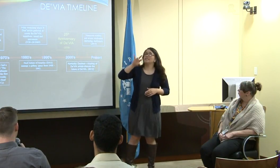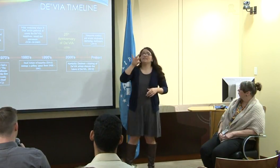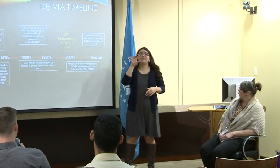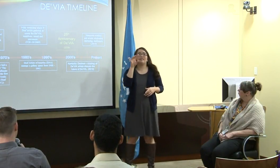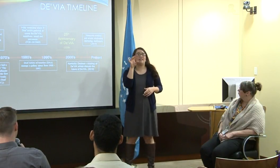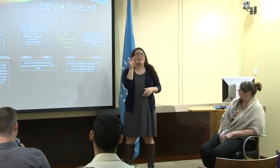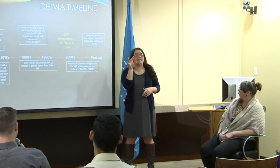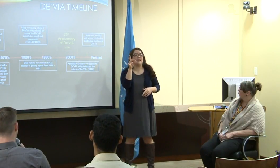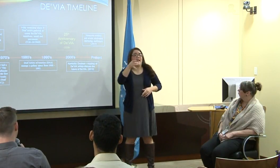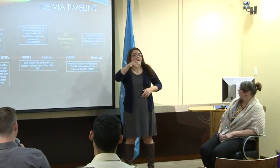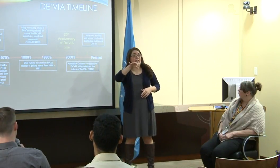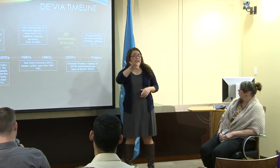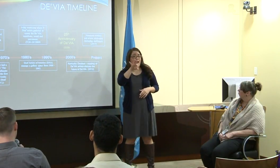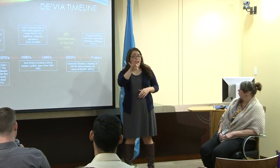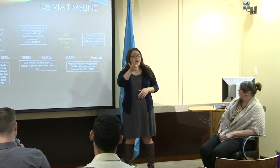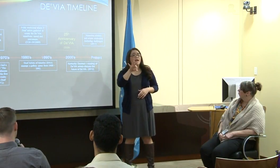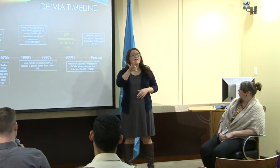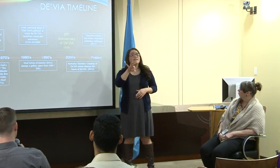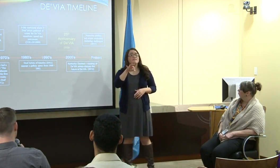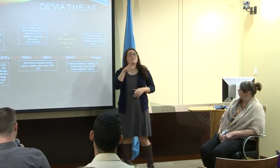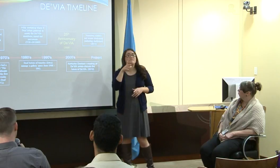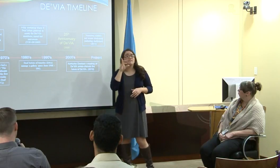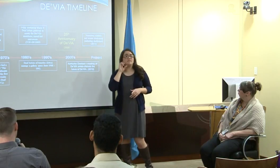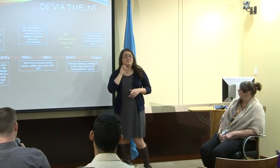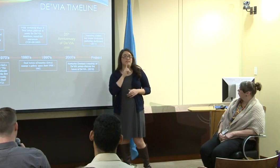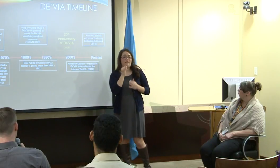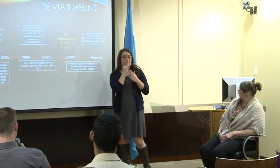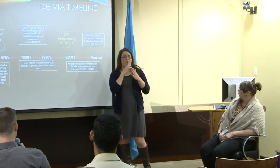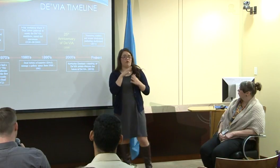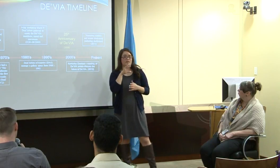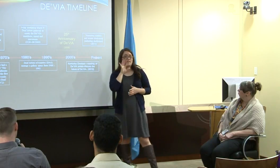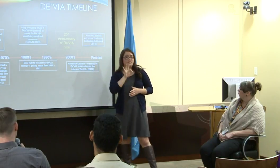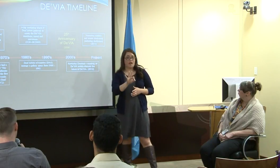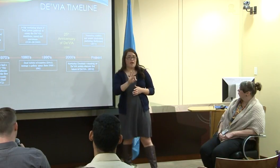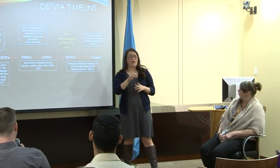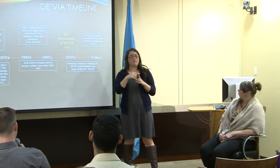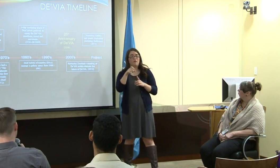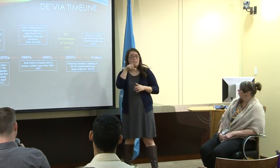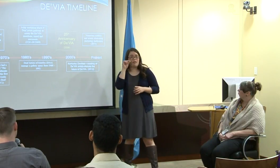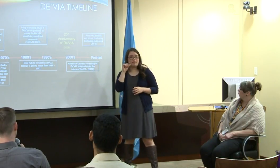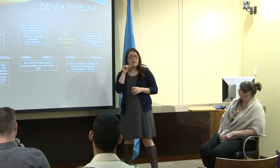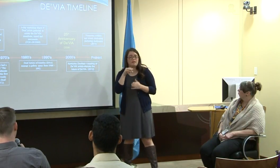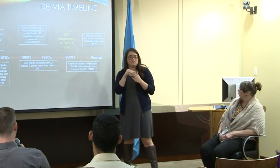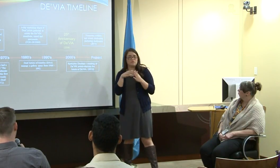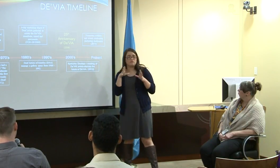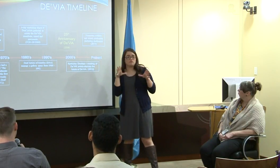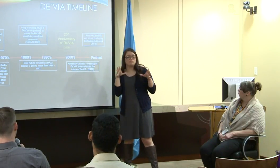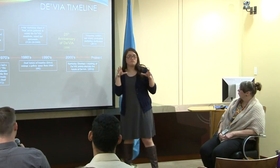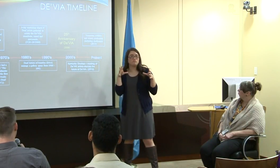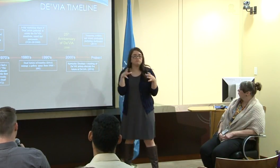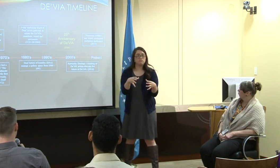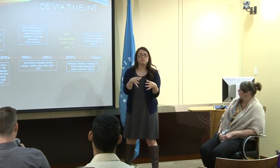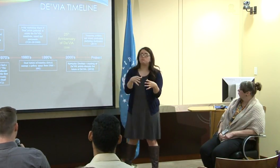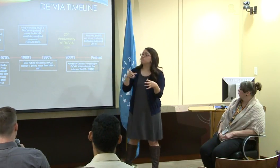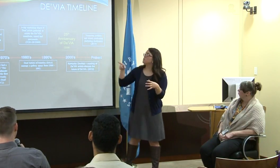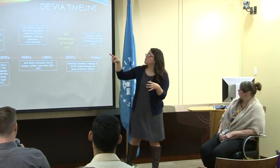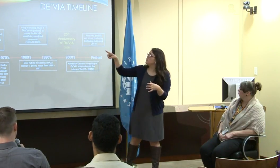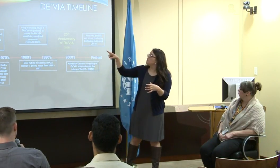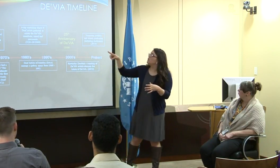Then in '89, in deaf art, there were a group of nine artists